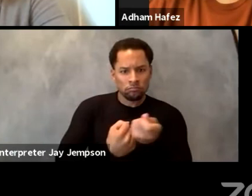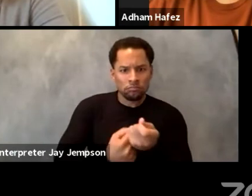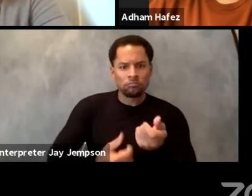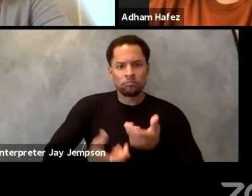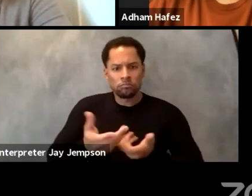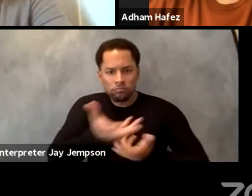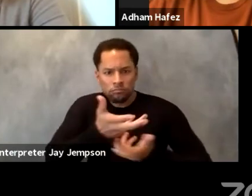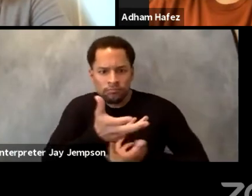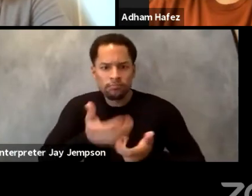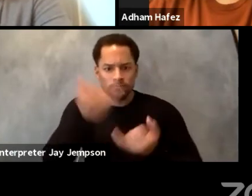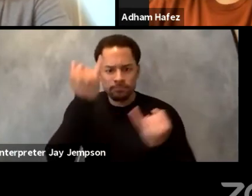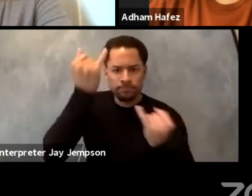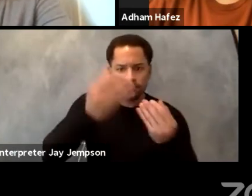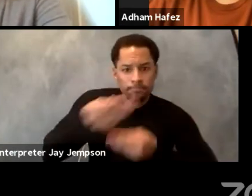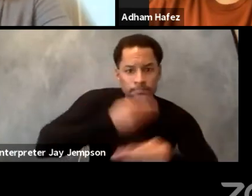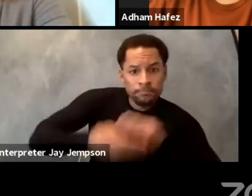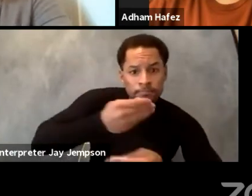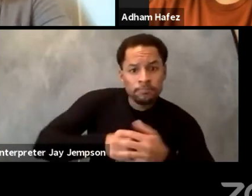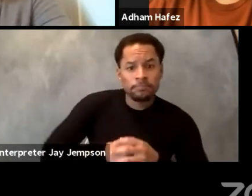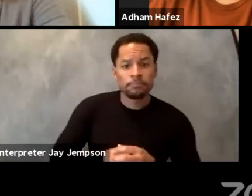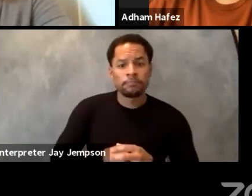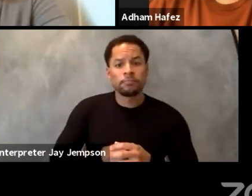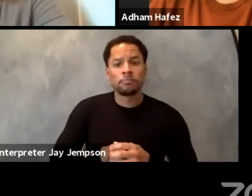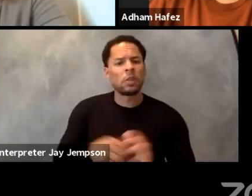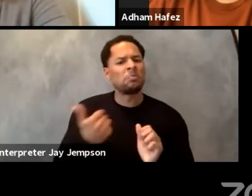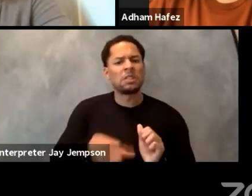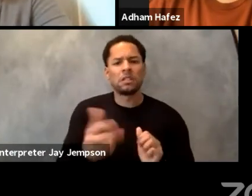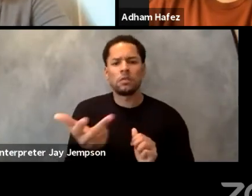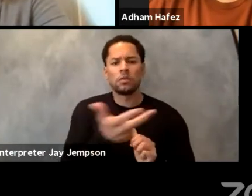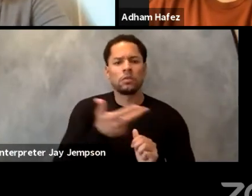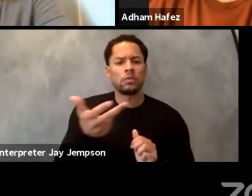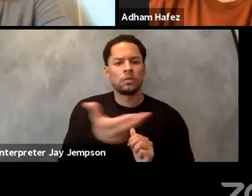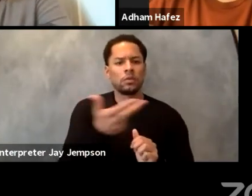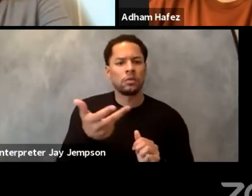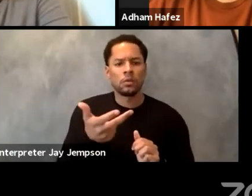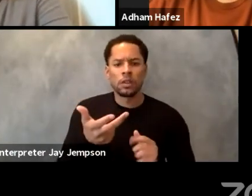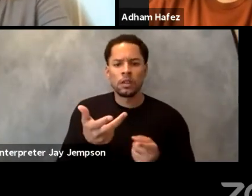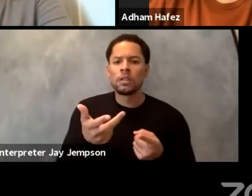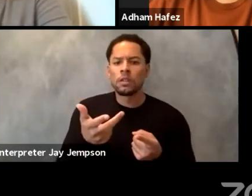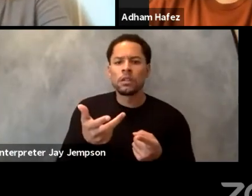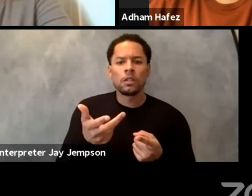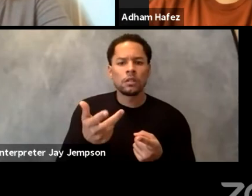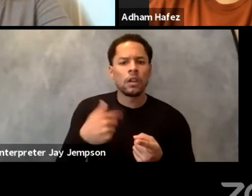Any of you, the three of can pick that up. I know Wole talked about your work here in Canada